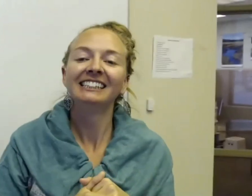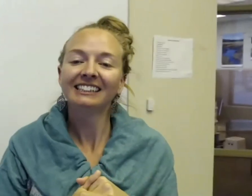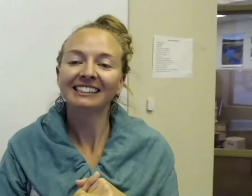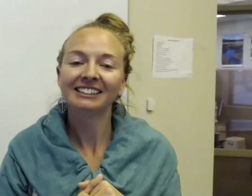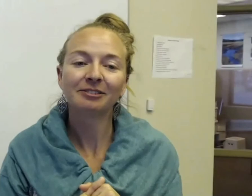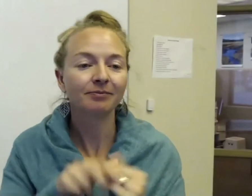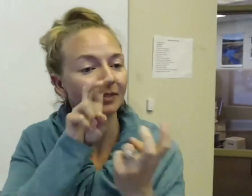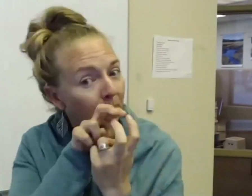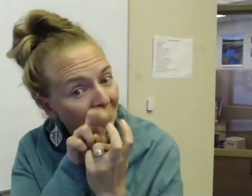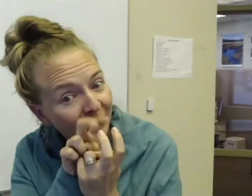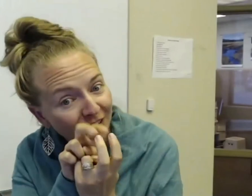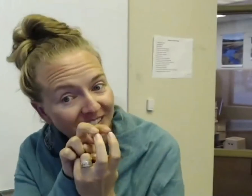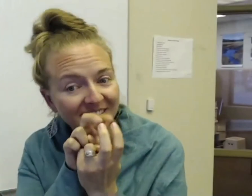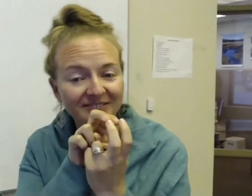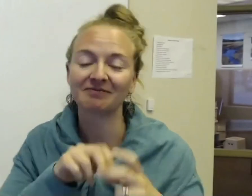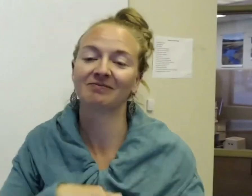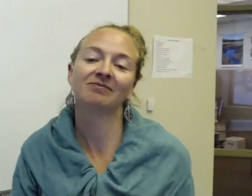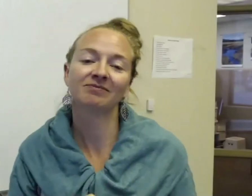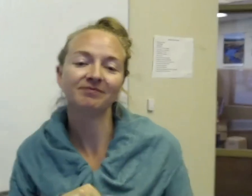Beaver.